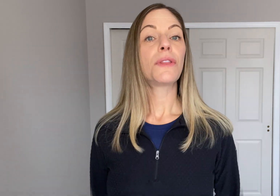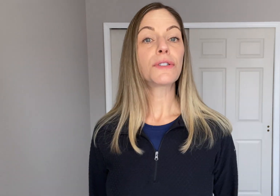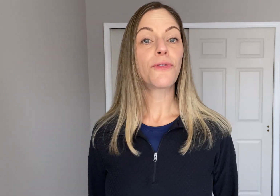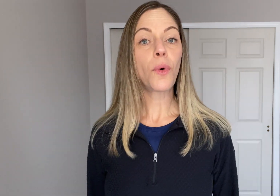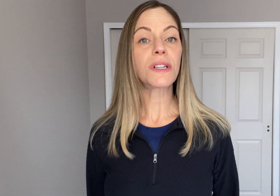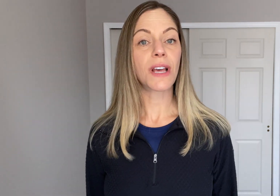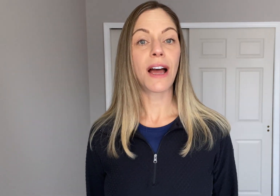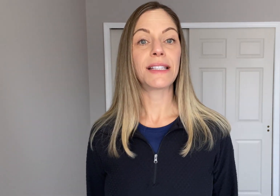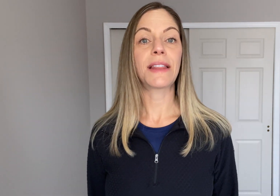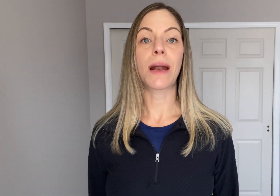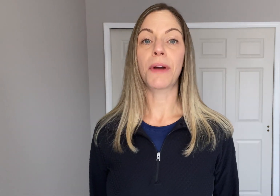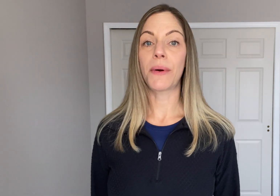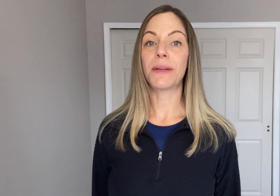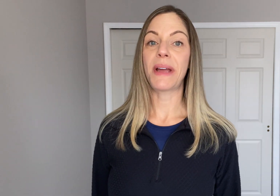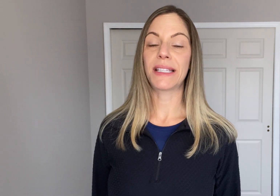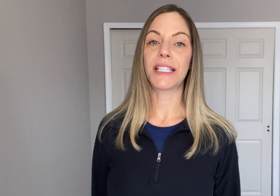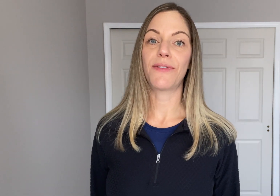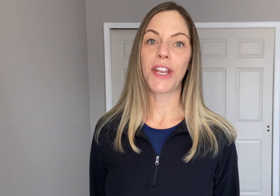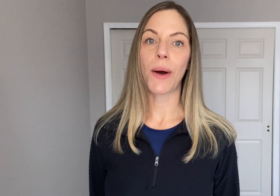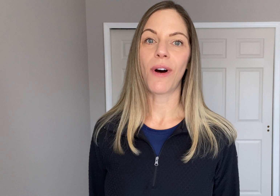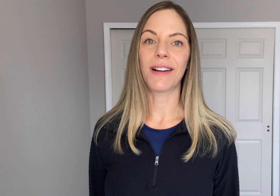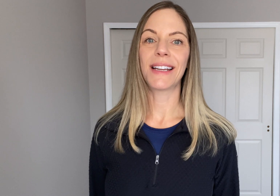There's 4 signs that I'm going to base this video on.